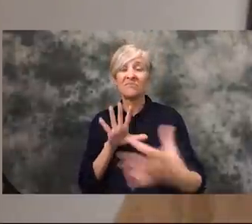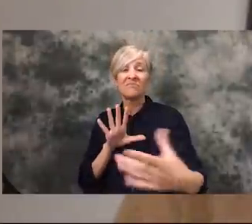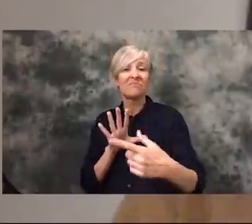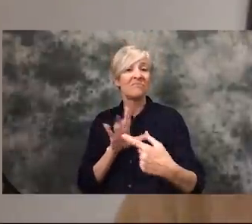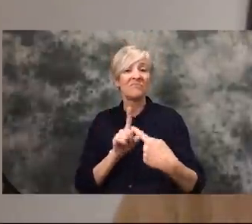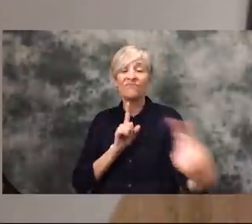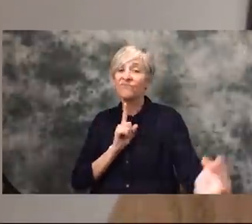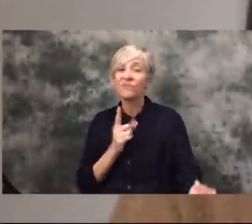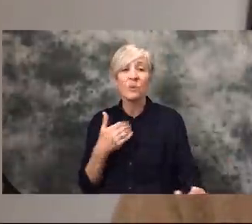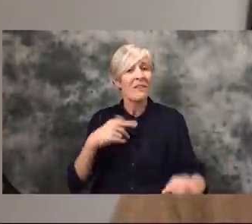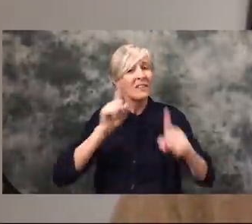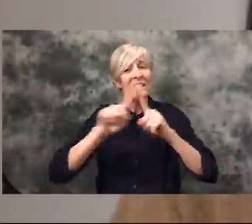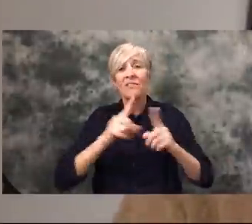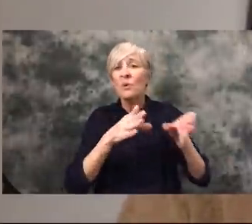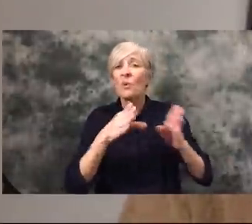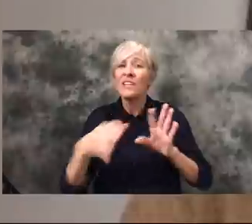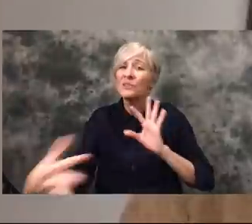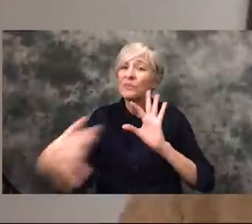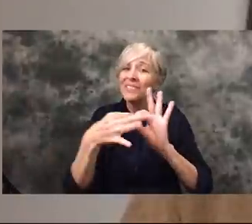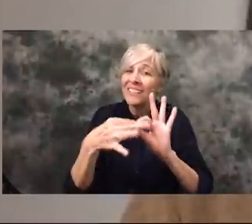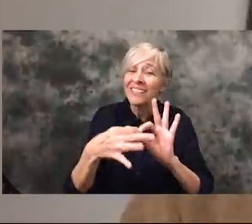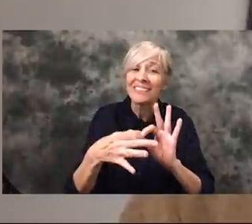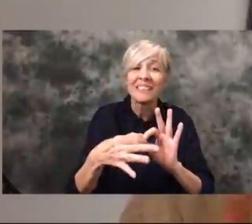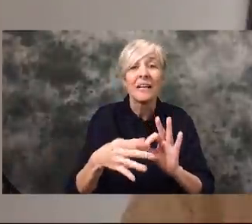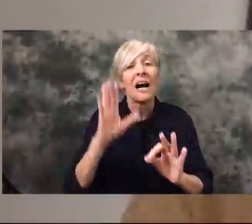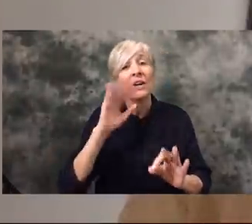have so many different ways to connect with each other, and I know that typing